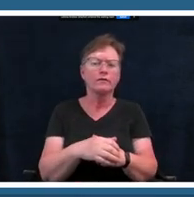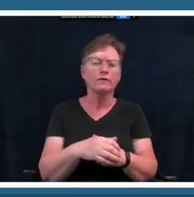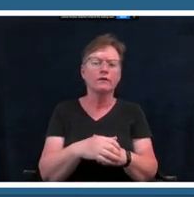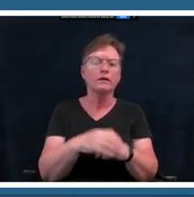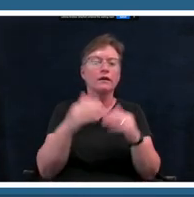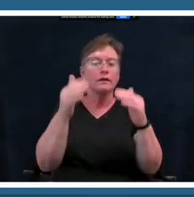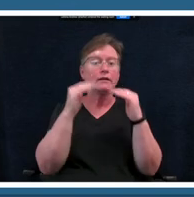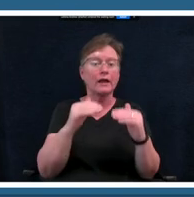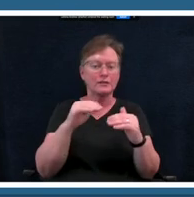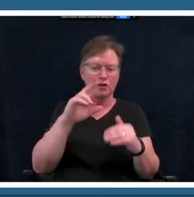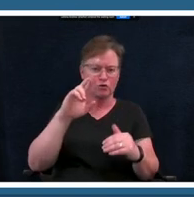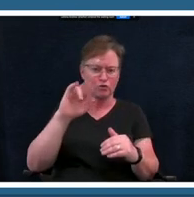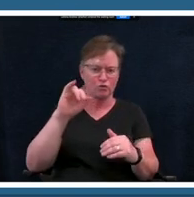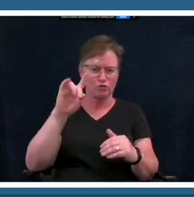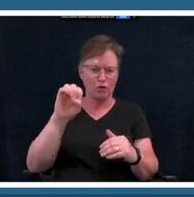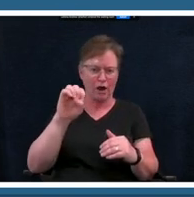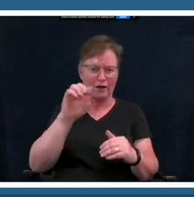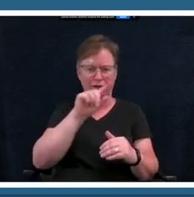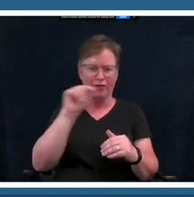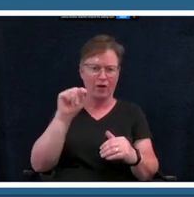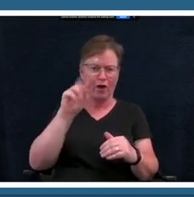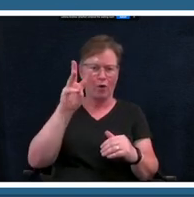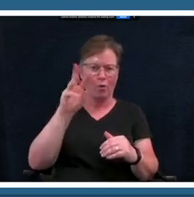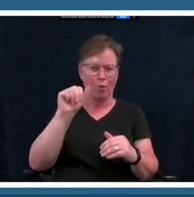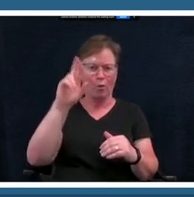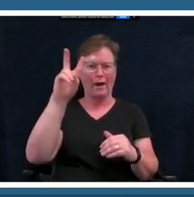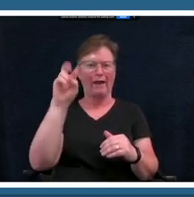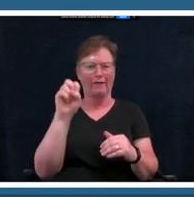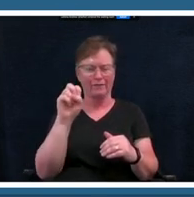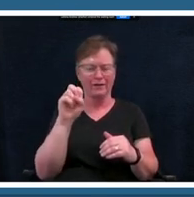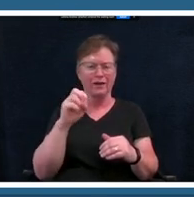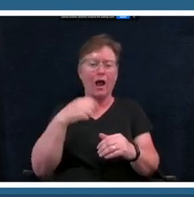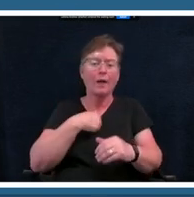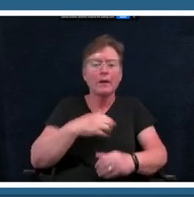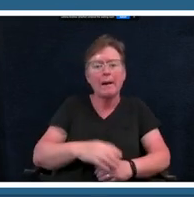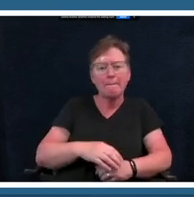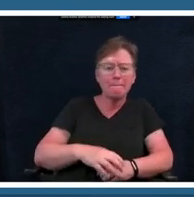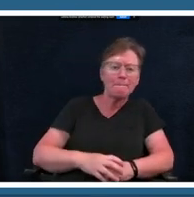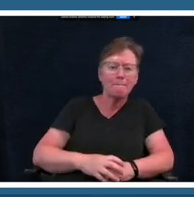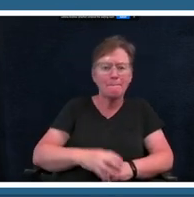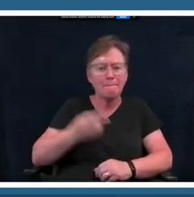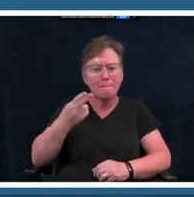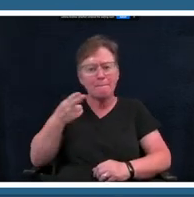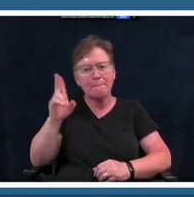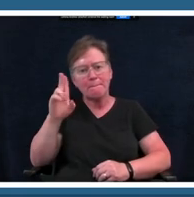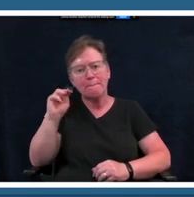melodies and rhythms over a beat to see what naturally takes place and i'm